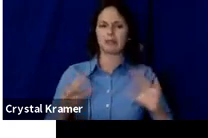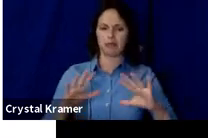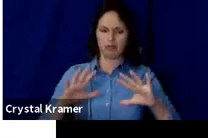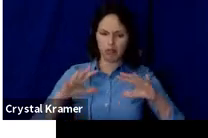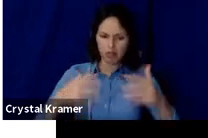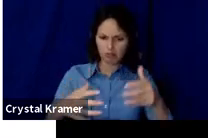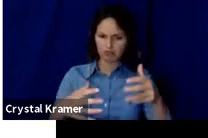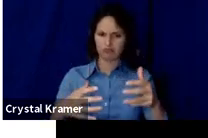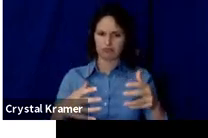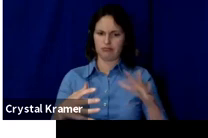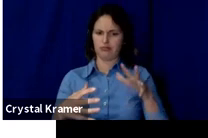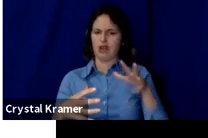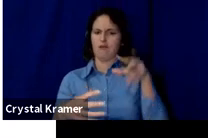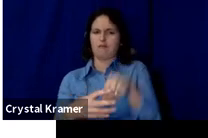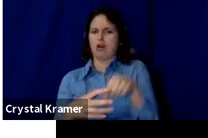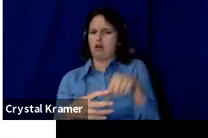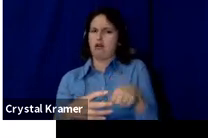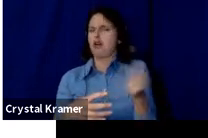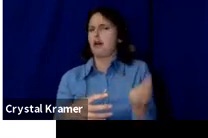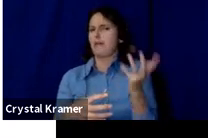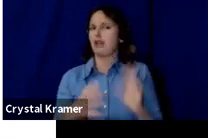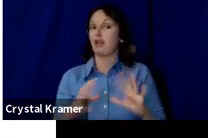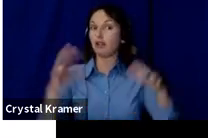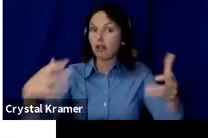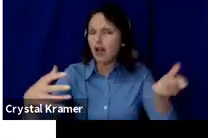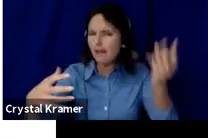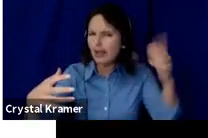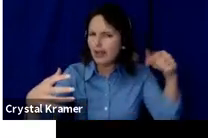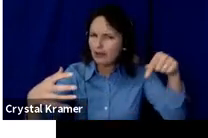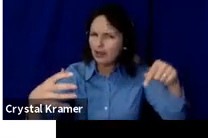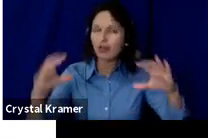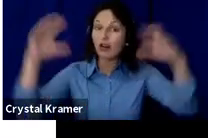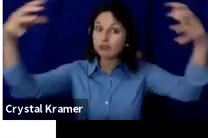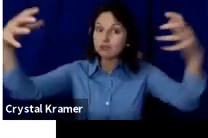Part of your crowdfunding strategy may be building your audience before you even start your campaign.